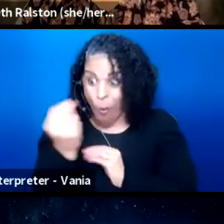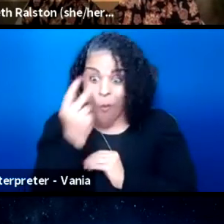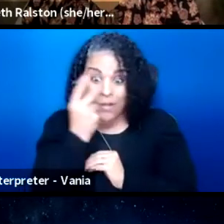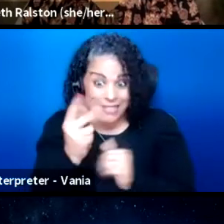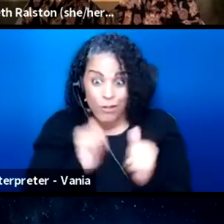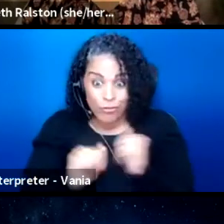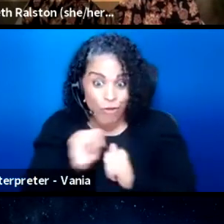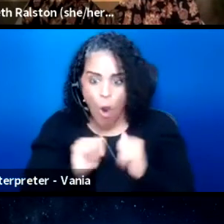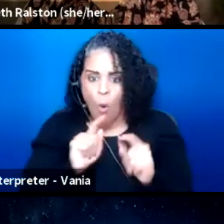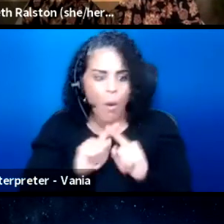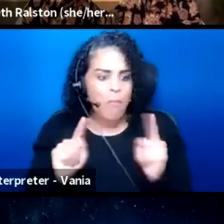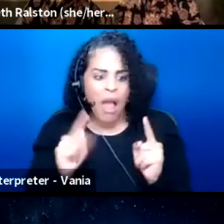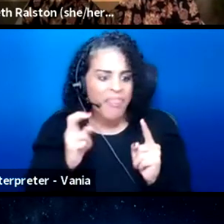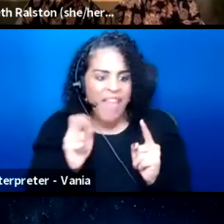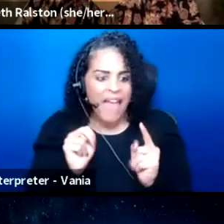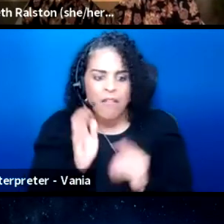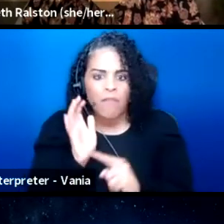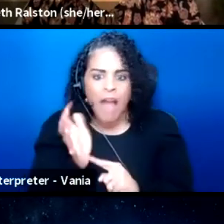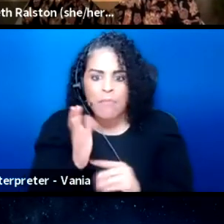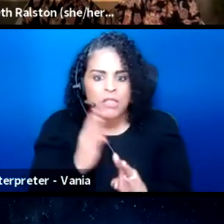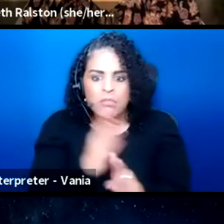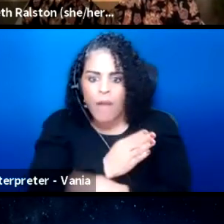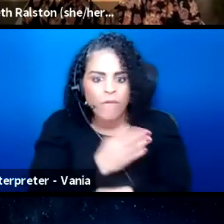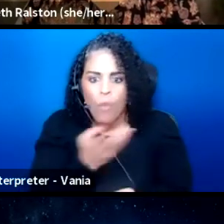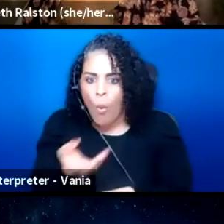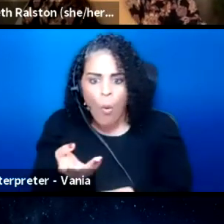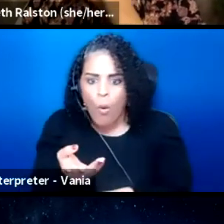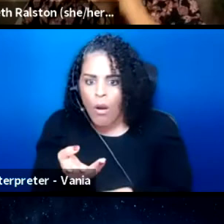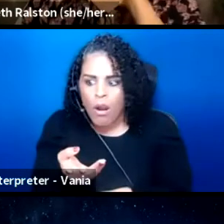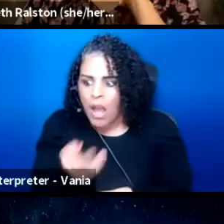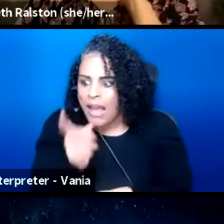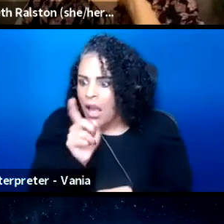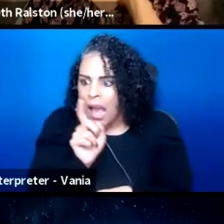but then like five minutes before I'm supposed to leave,